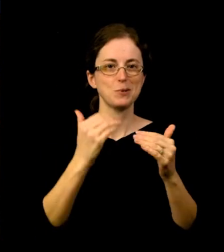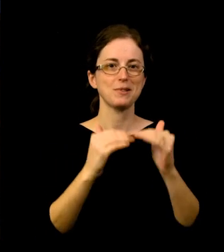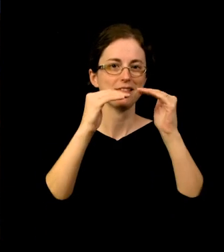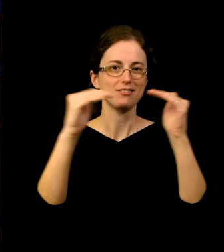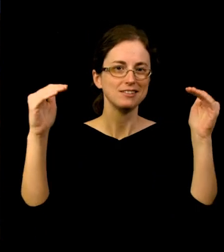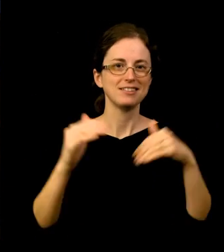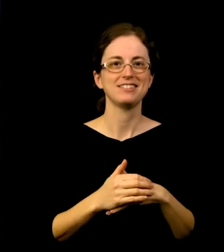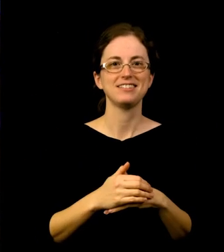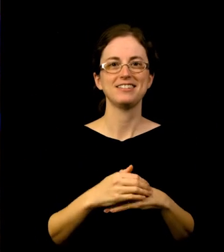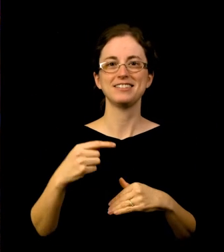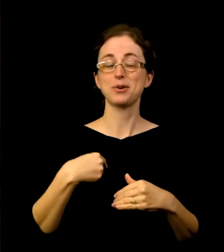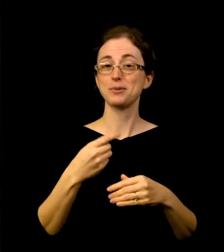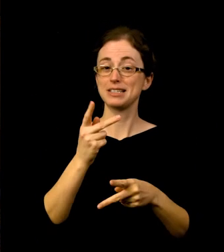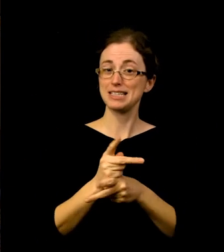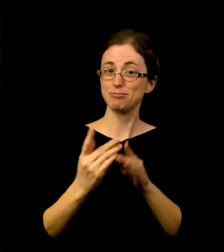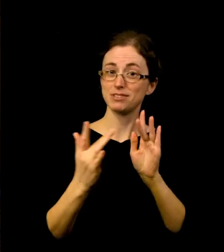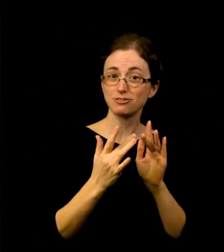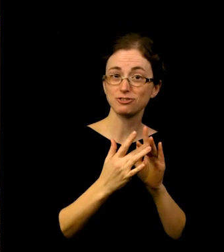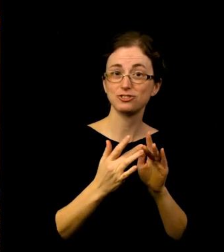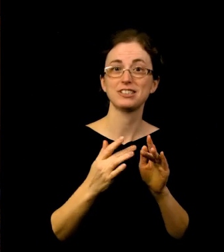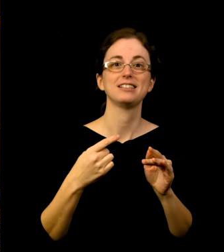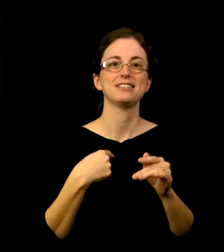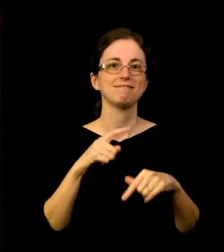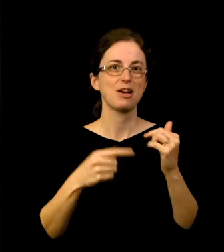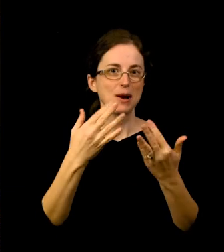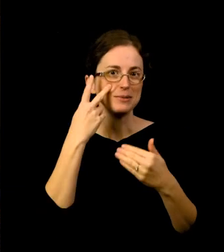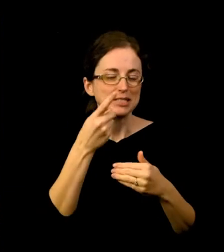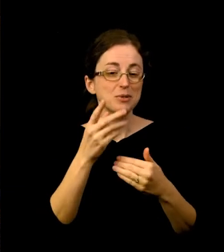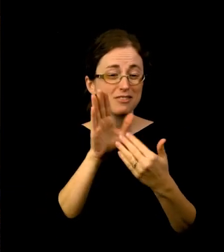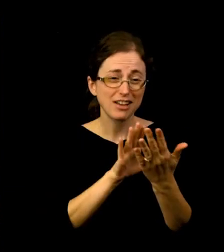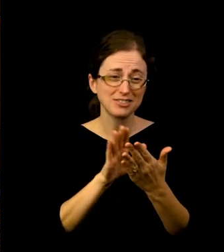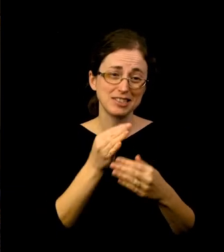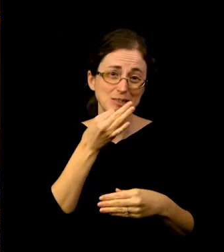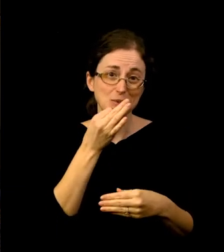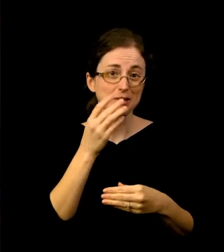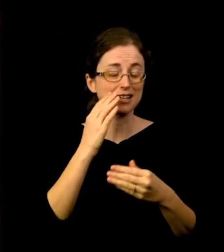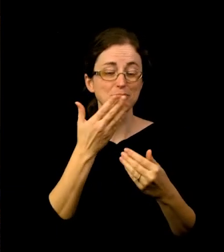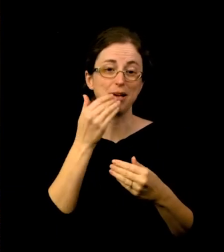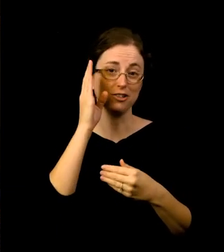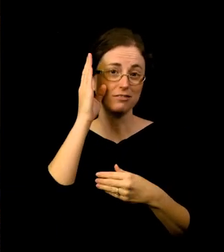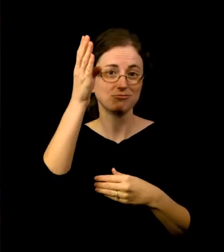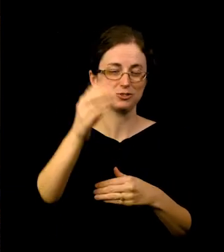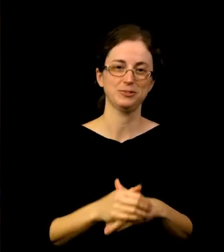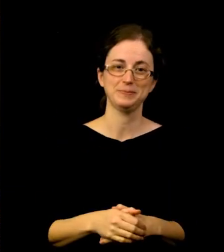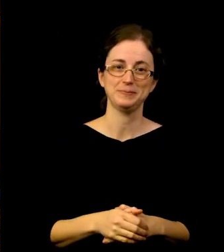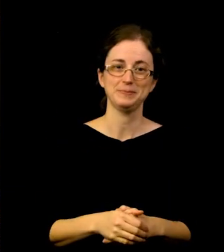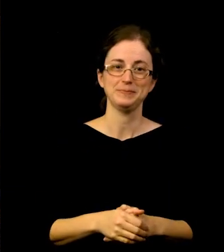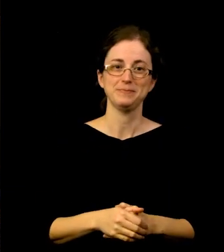in brighter days ahead. Constructing Revolution explores the remarkable and wide-ranging body of propaganda posters